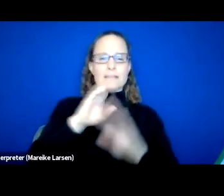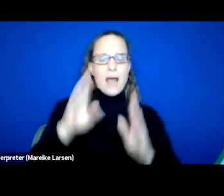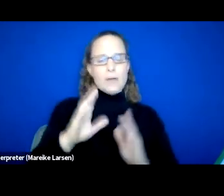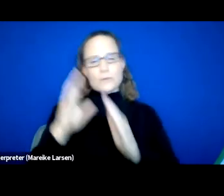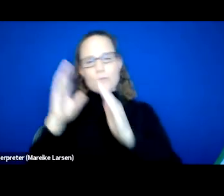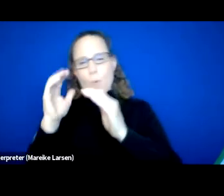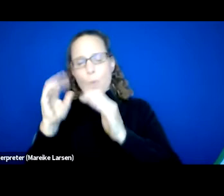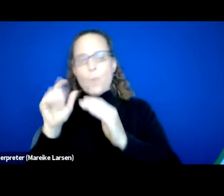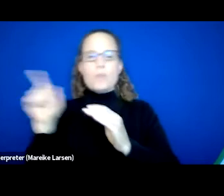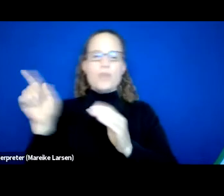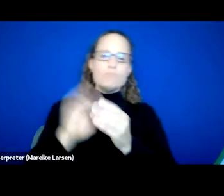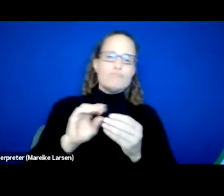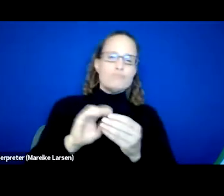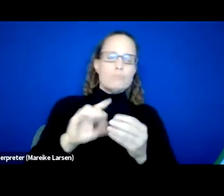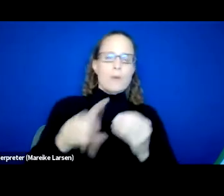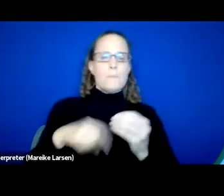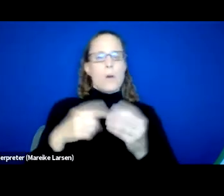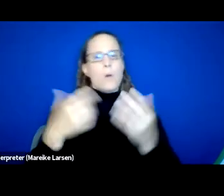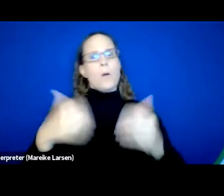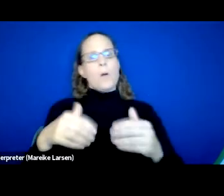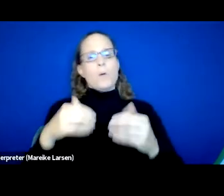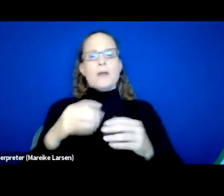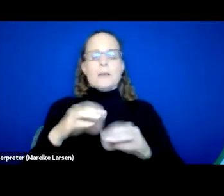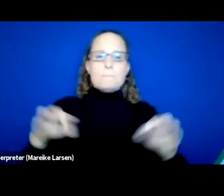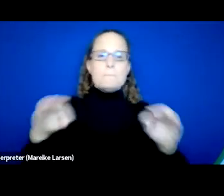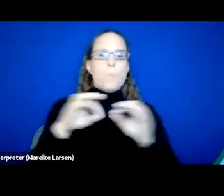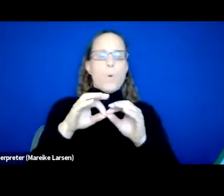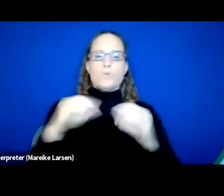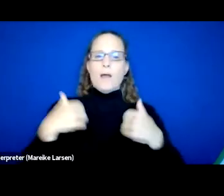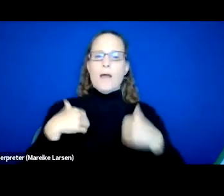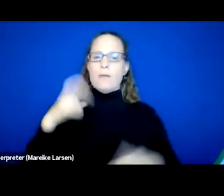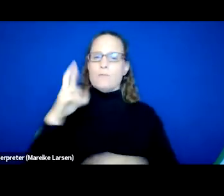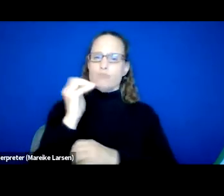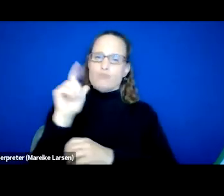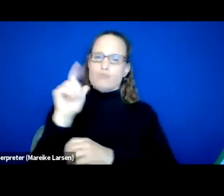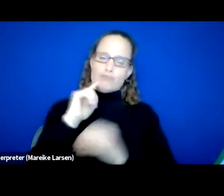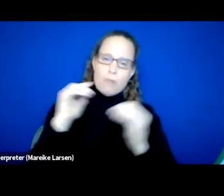about the critical importance of embedding racial equity into an agency's mission statement,